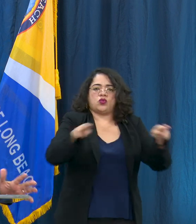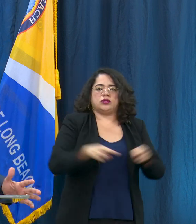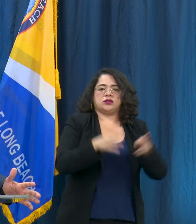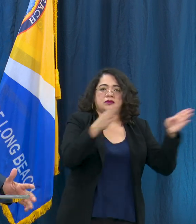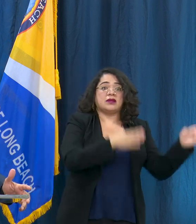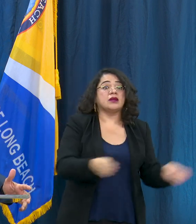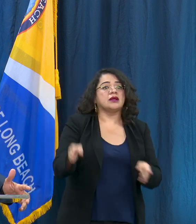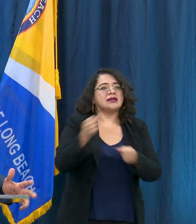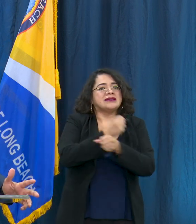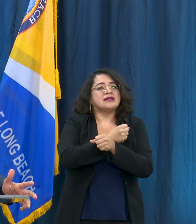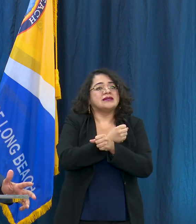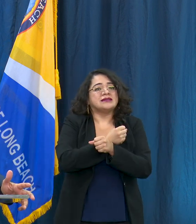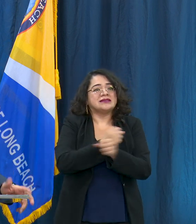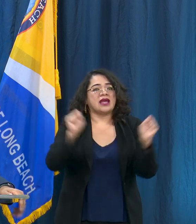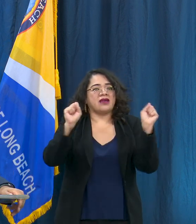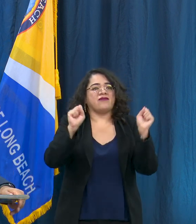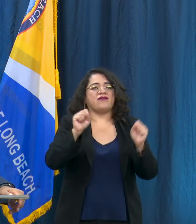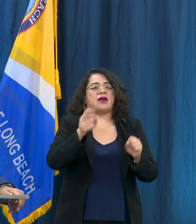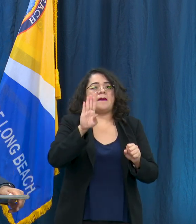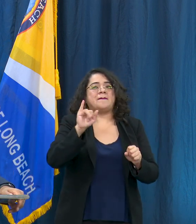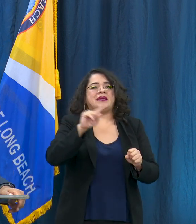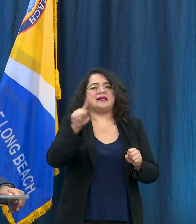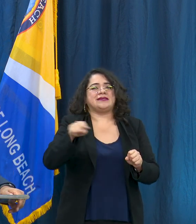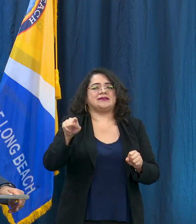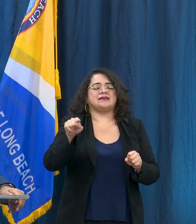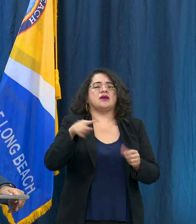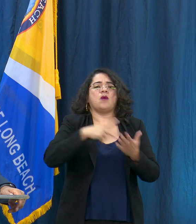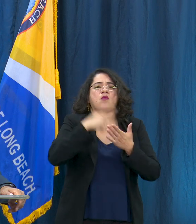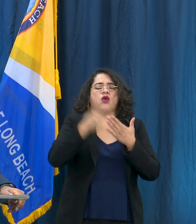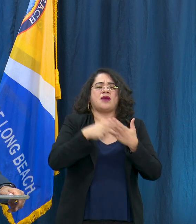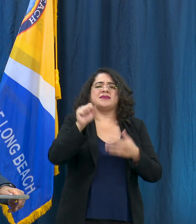Biz is a web interface which guides business owners through a checklist of